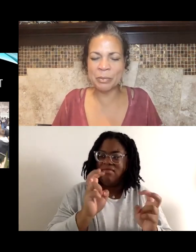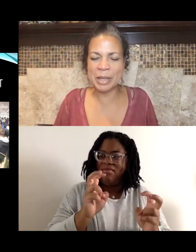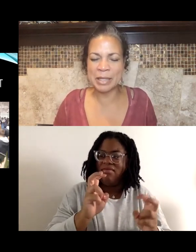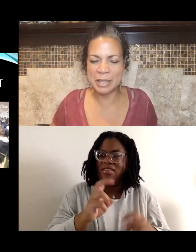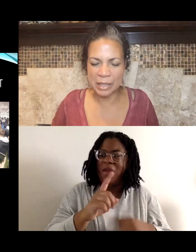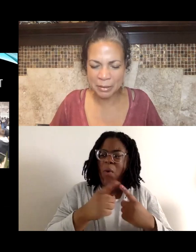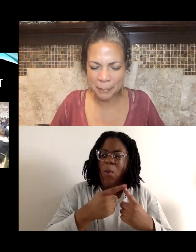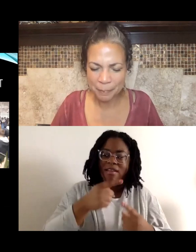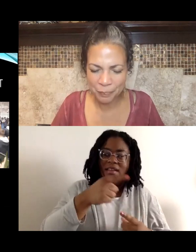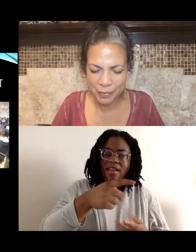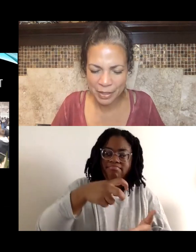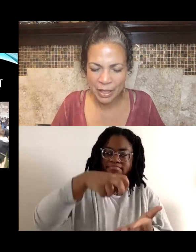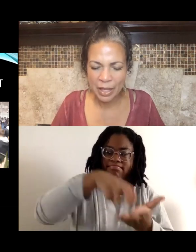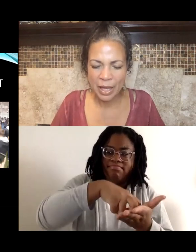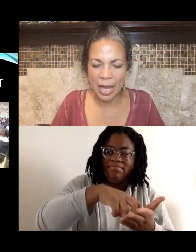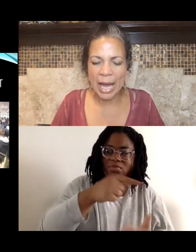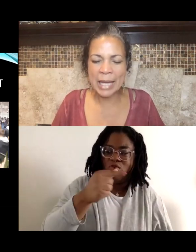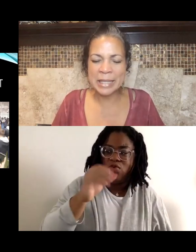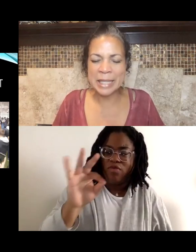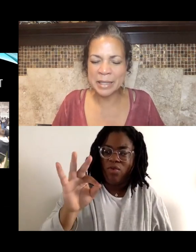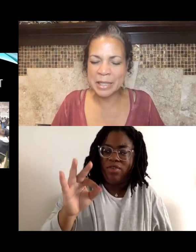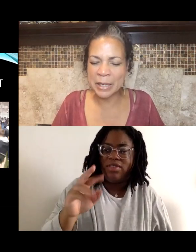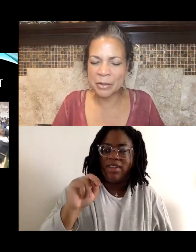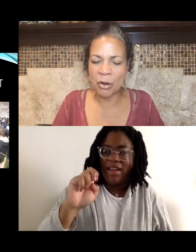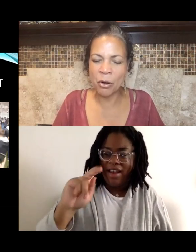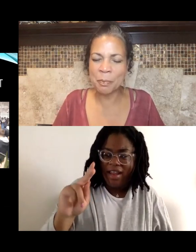with his knee, I didn't dare to hope,